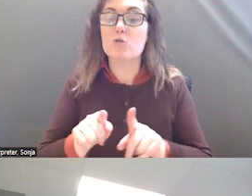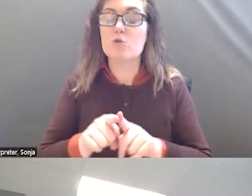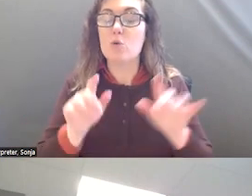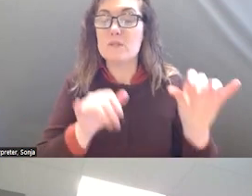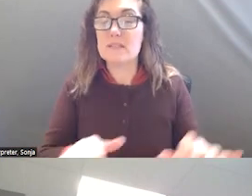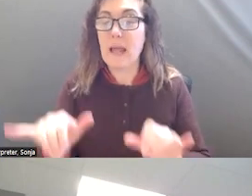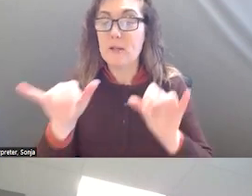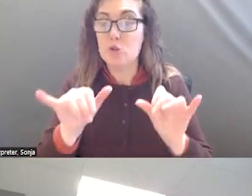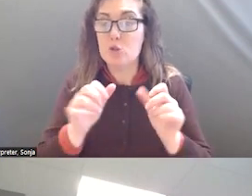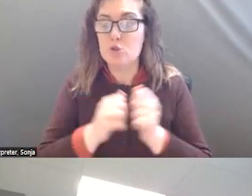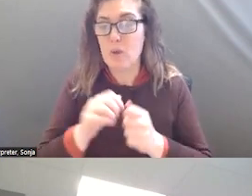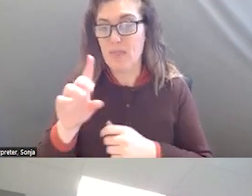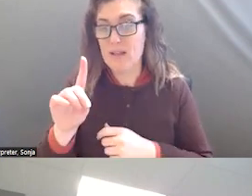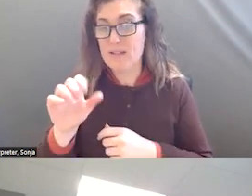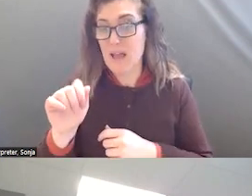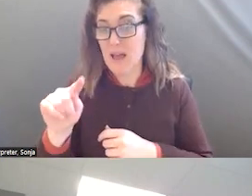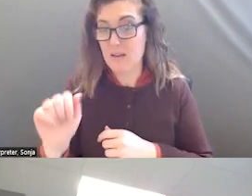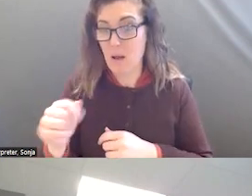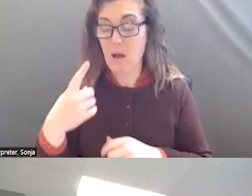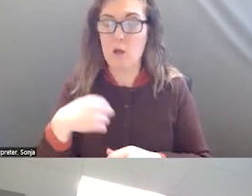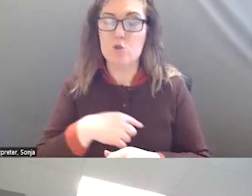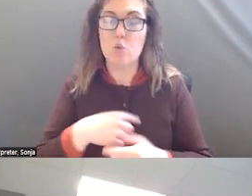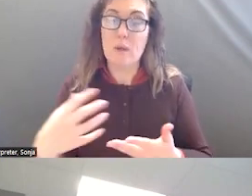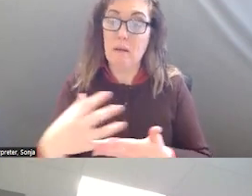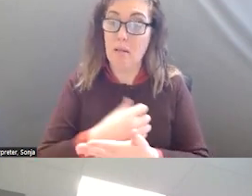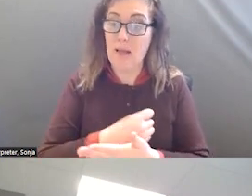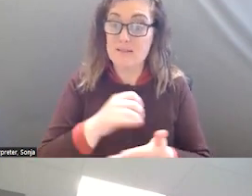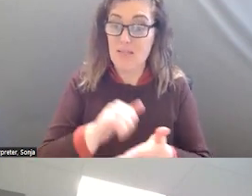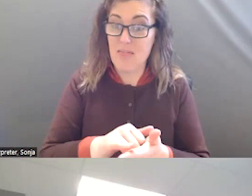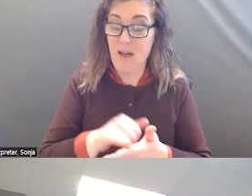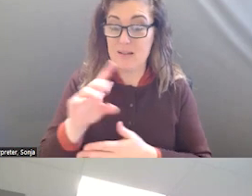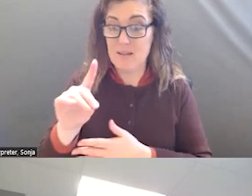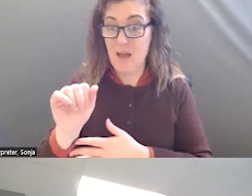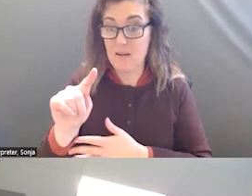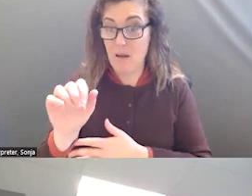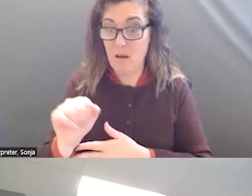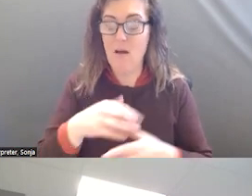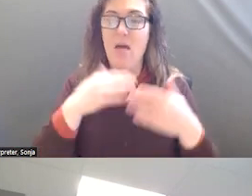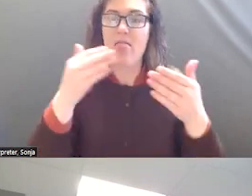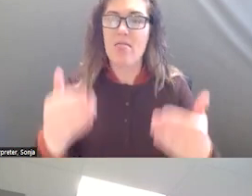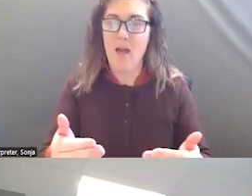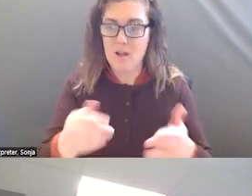AND DATA AND WE DID RESEARCH IN THE FIELD TO SHOW WHAT ACTUALLY